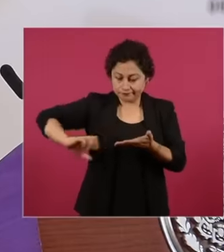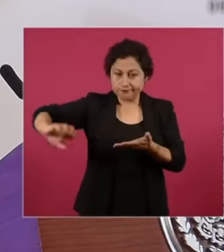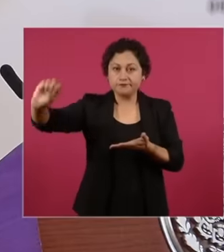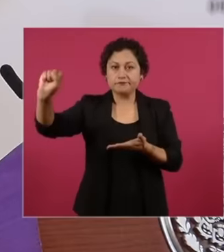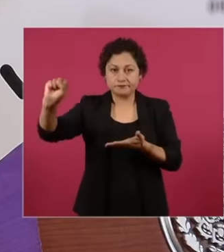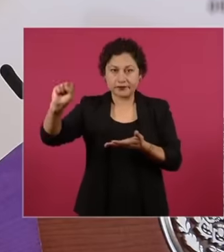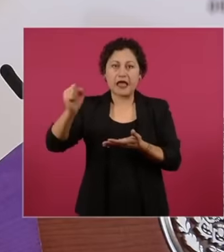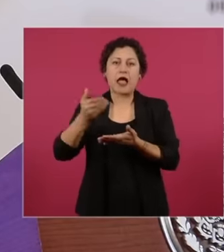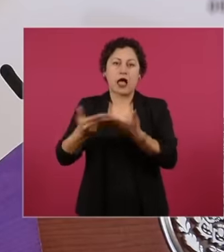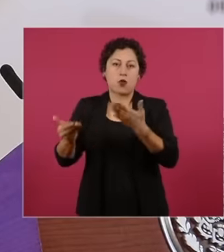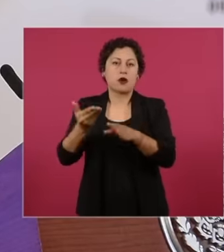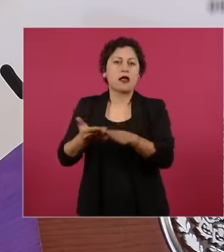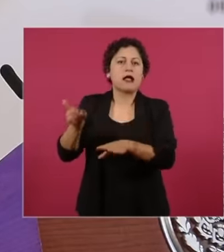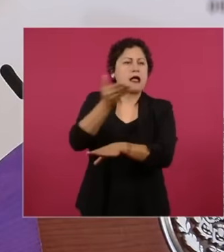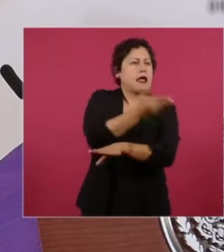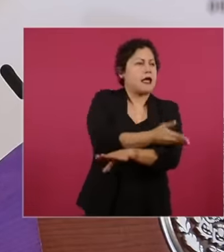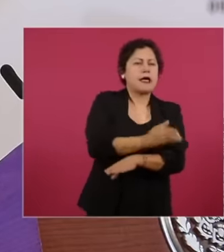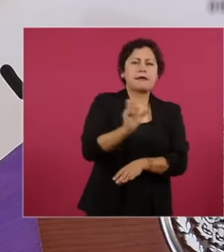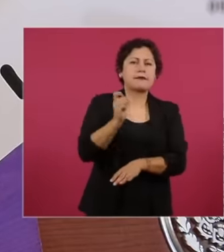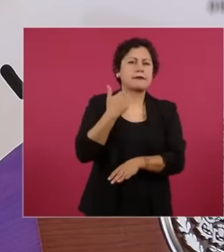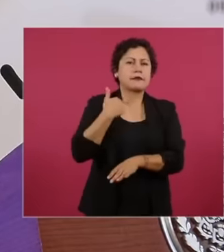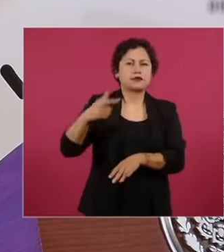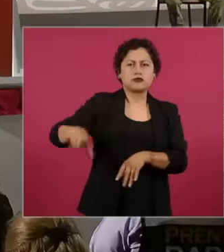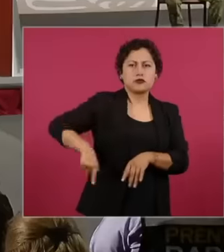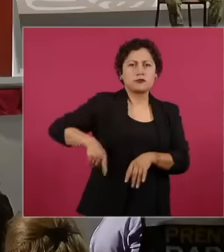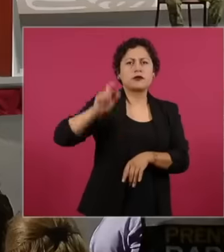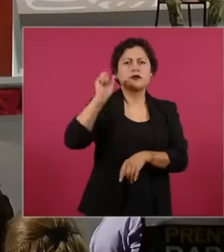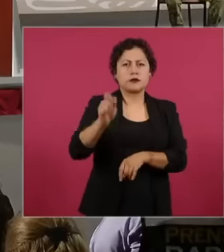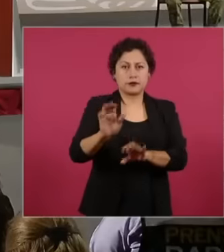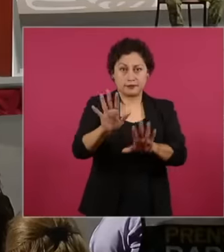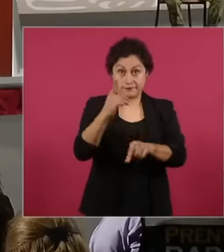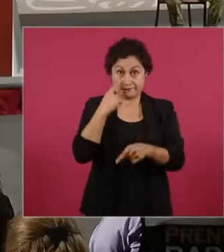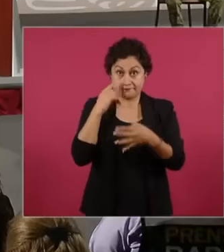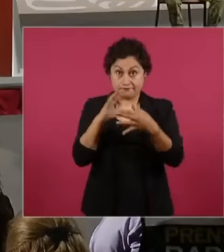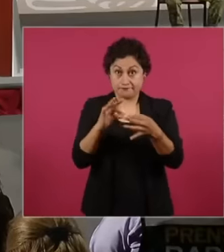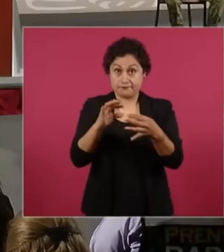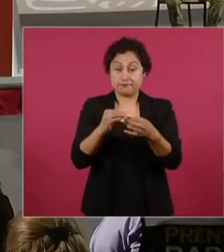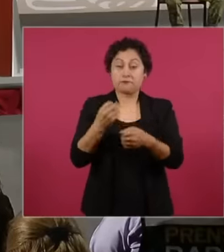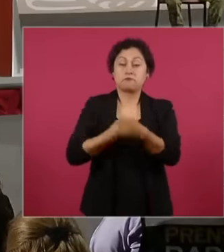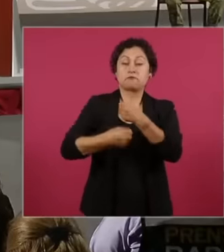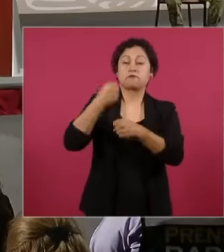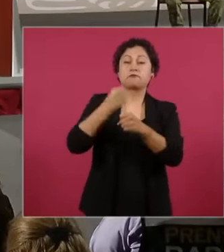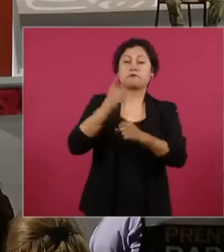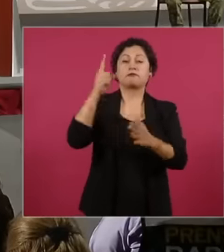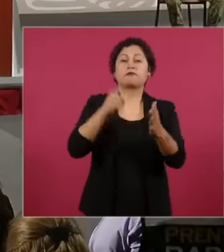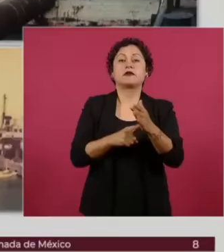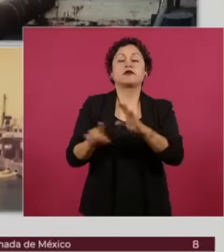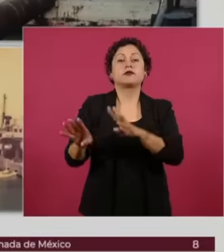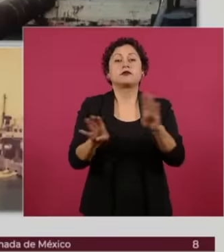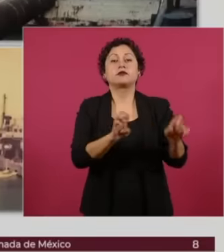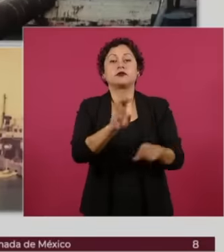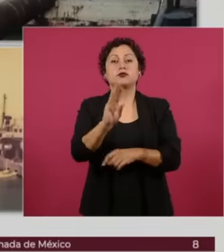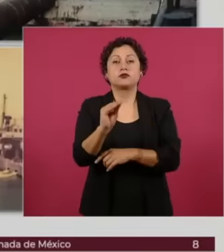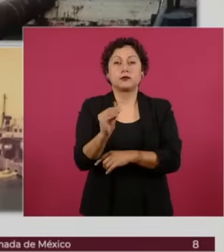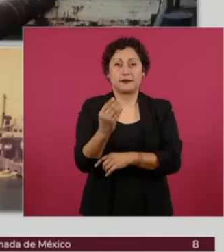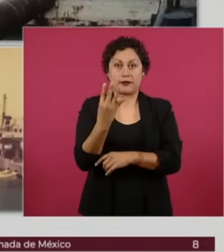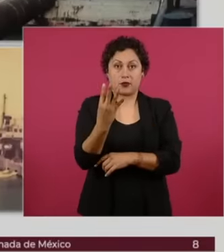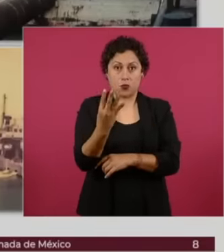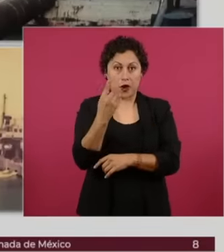We must mention that in 1994 we received 17 dredgers from the Ministry of Communications